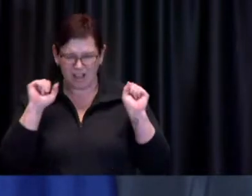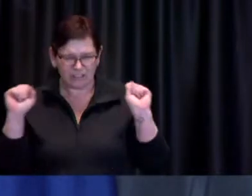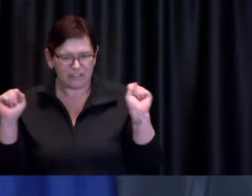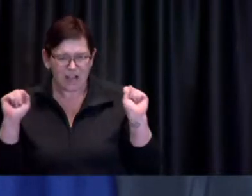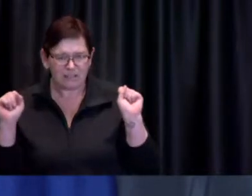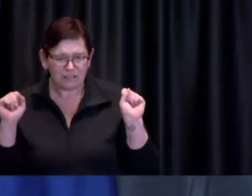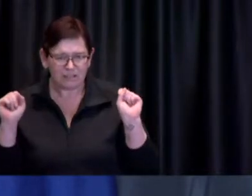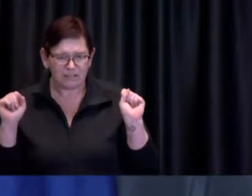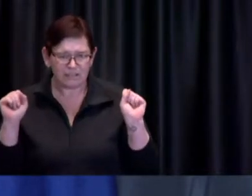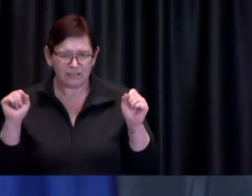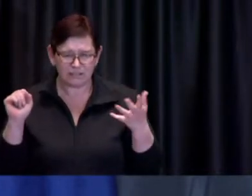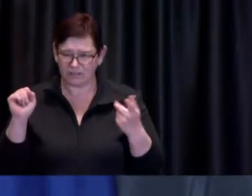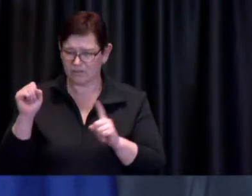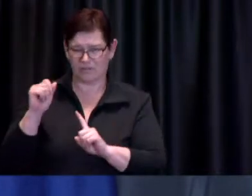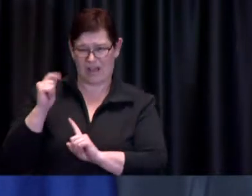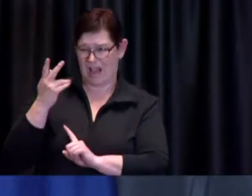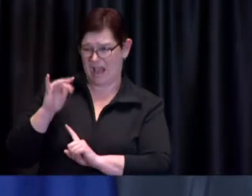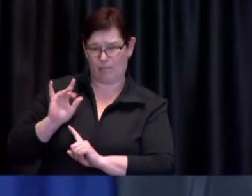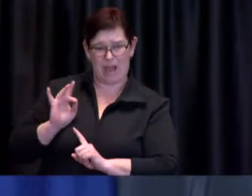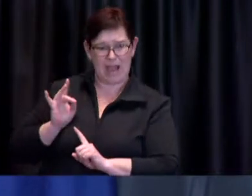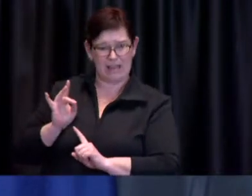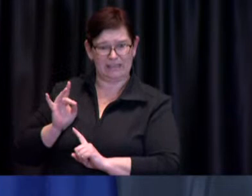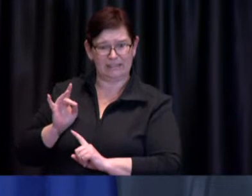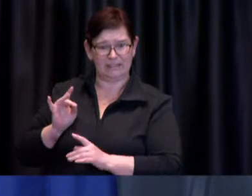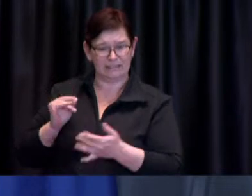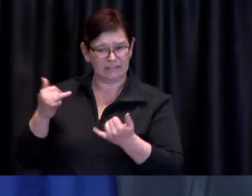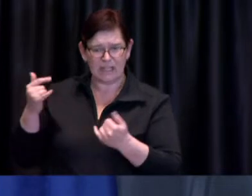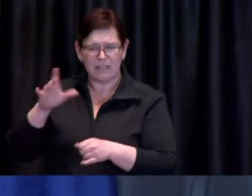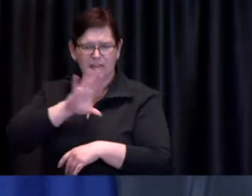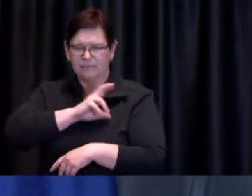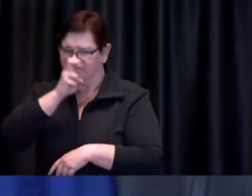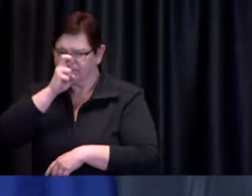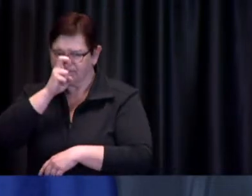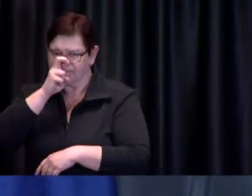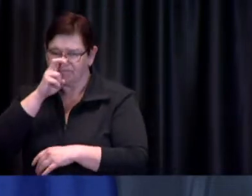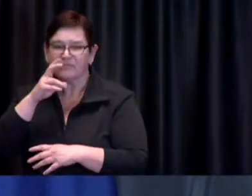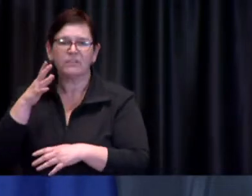and the park is now closed so my question is will Toronto enforcement be taking a similar approach